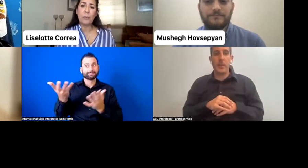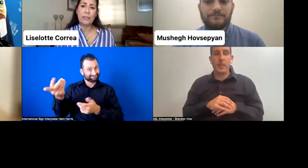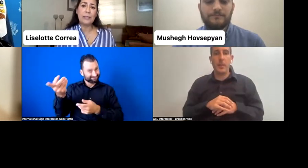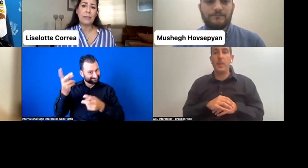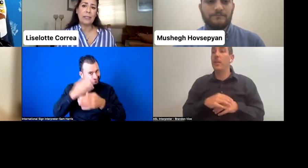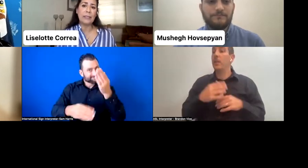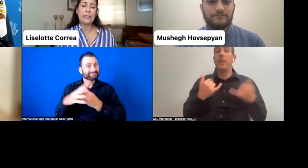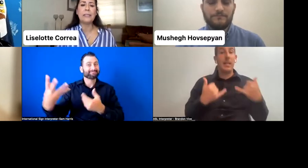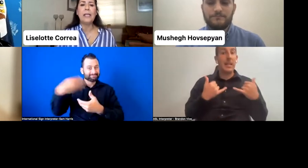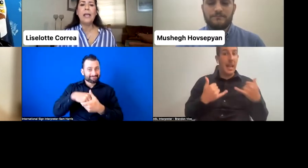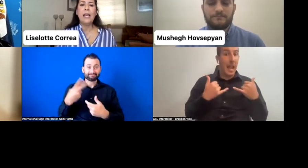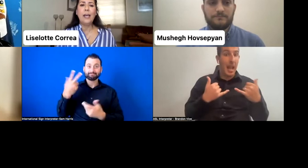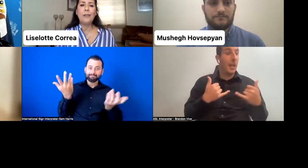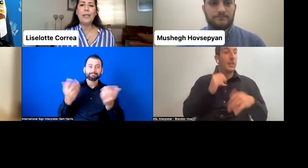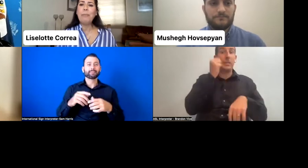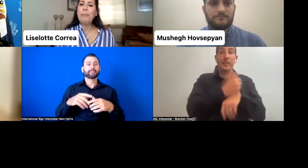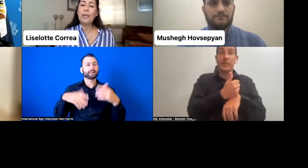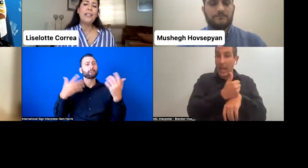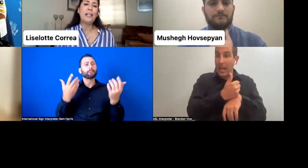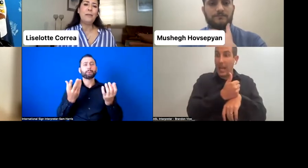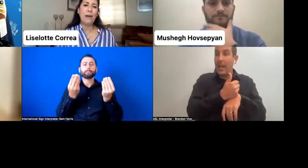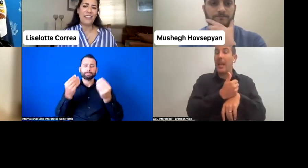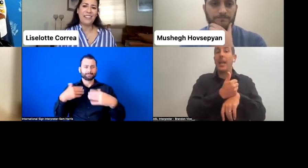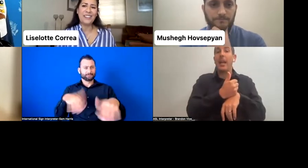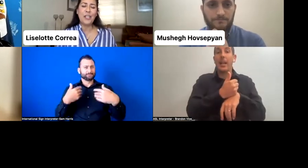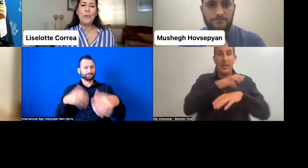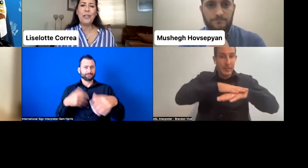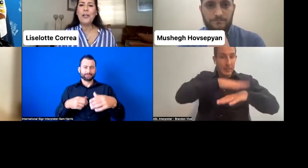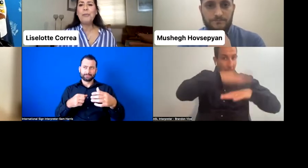with disabilities, the political parties were not